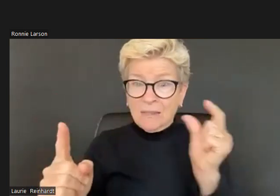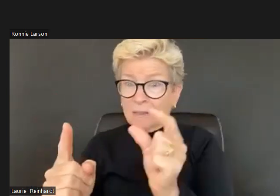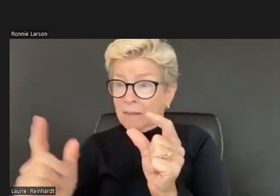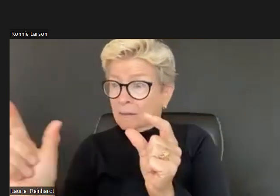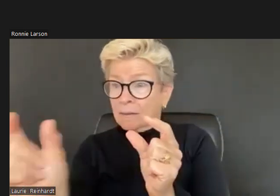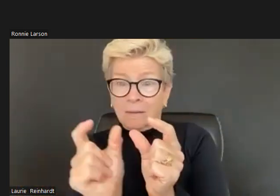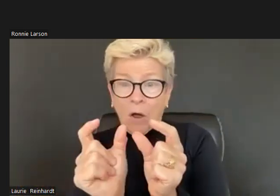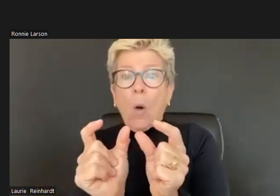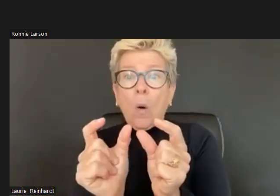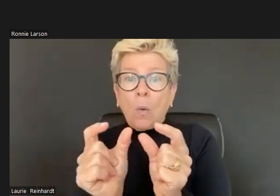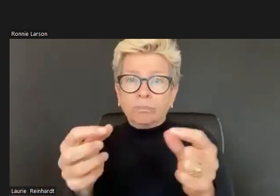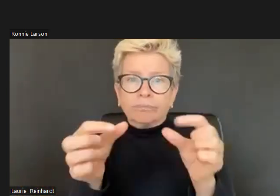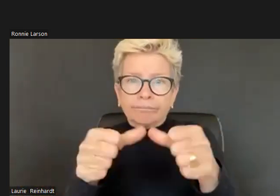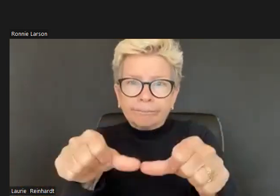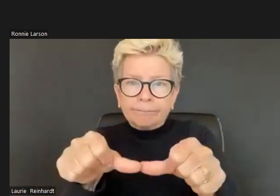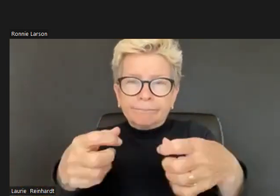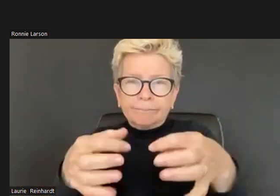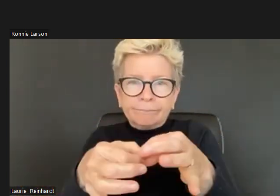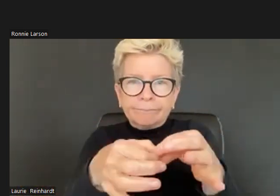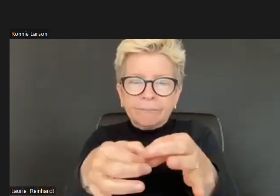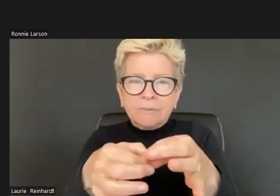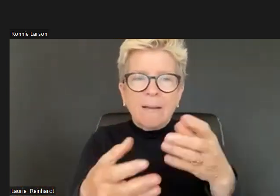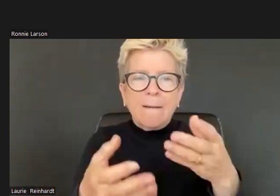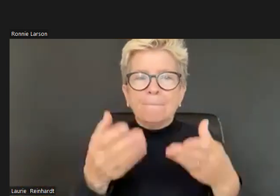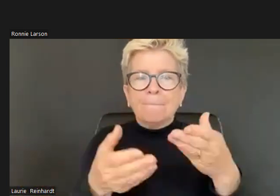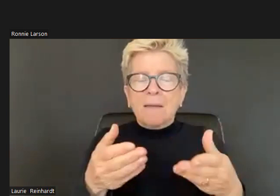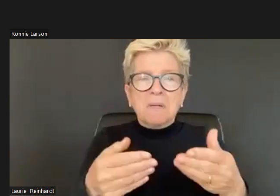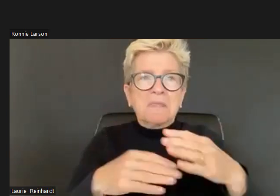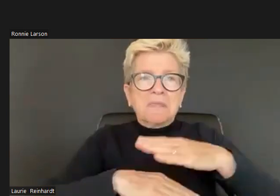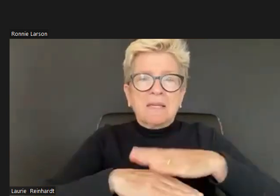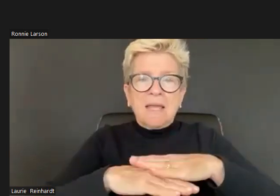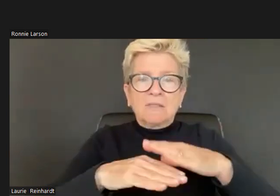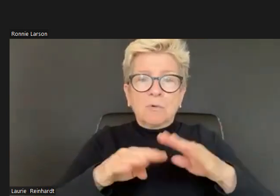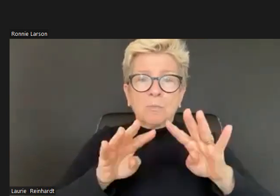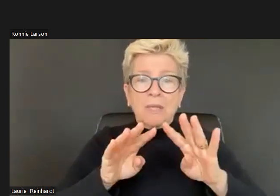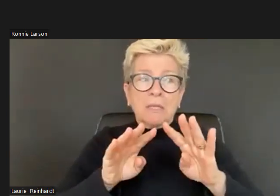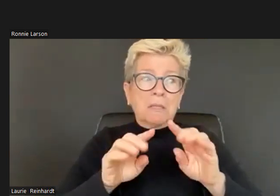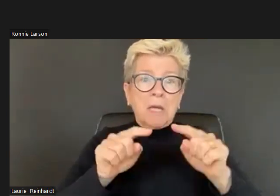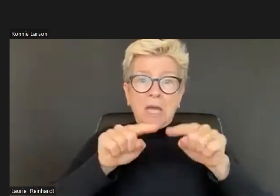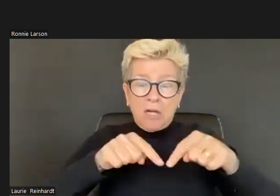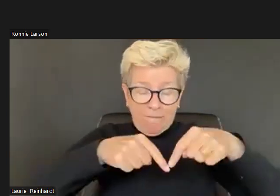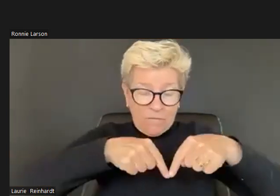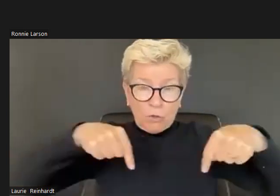That's my style. What else do they see? They might find pieces of a puzzle that they have to find the next group mates to put the puzzle together.